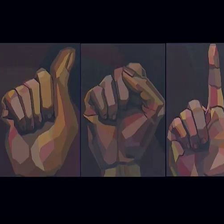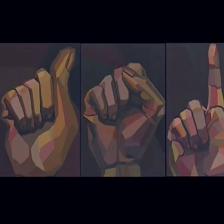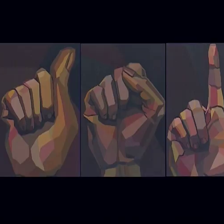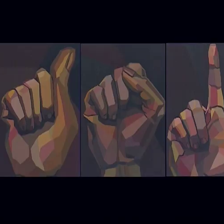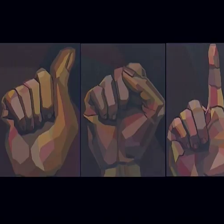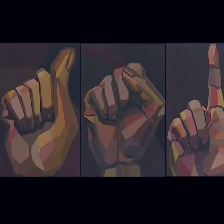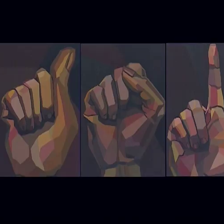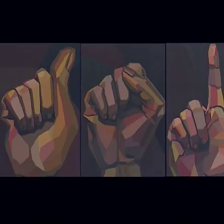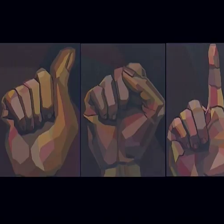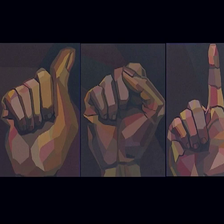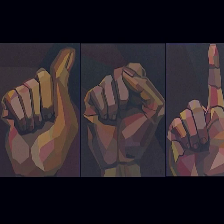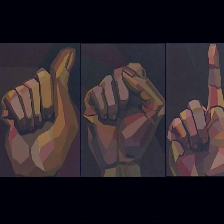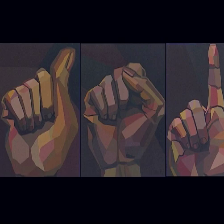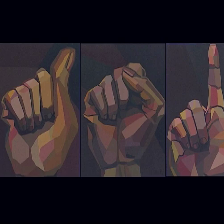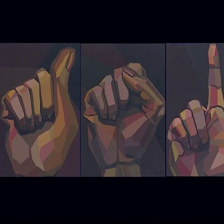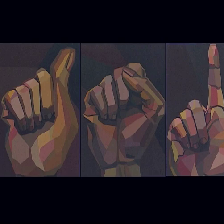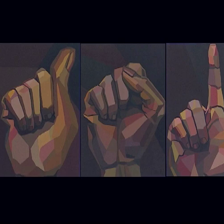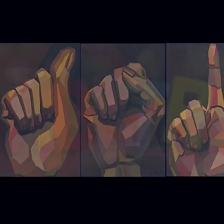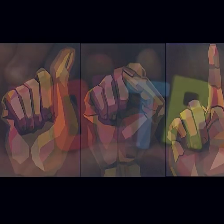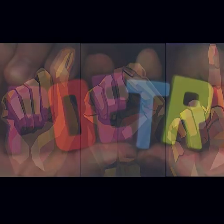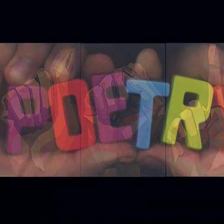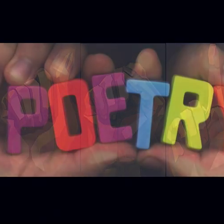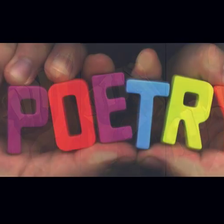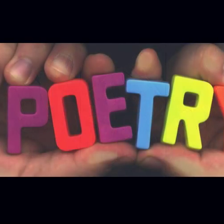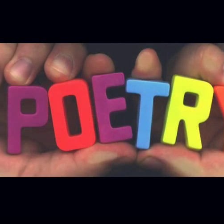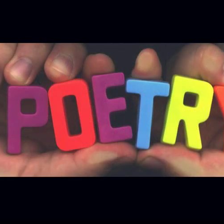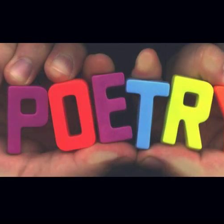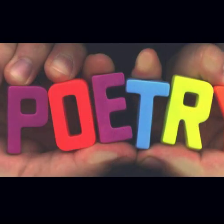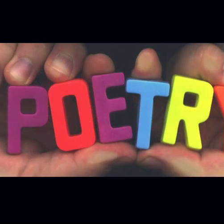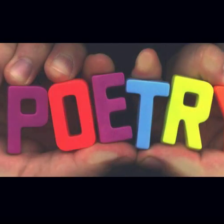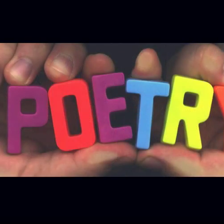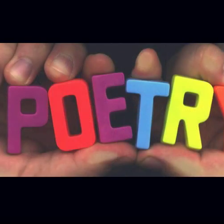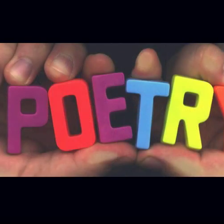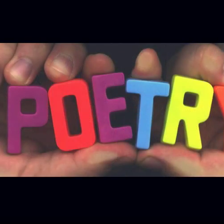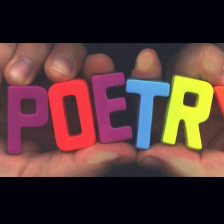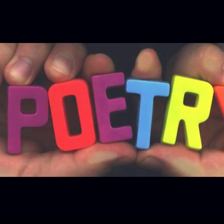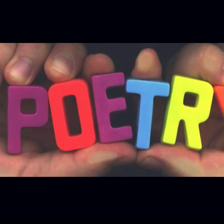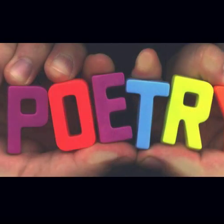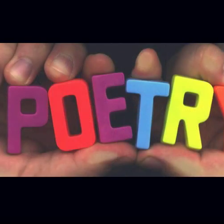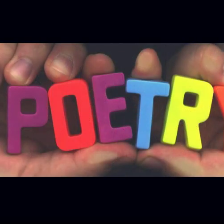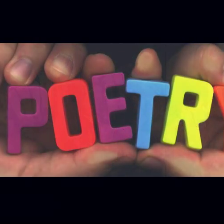that ASL equaled poetry and poetry might equal ASL.